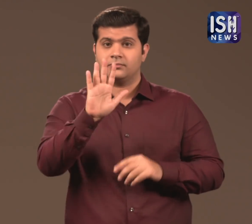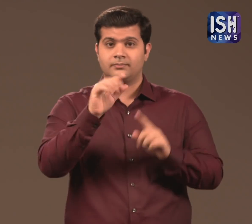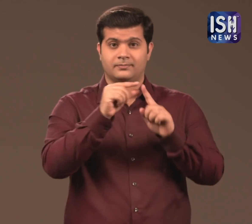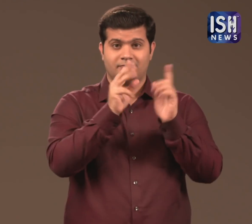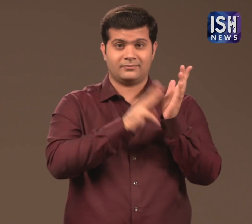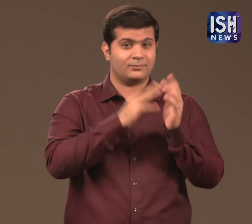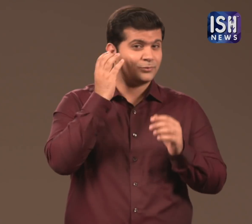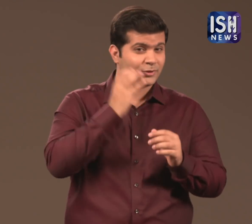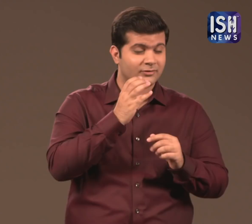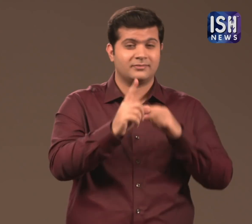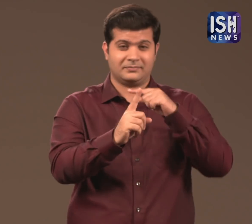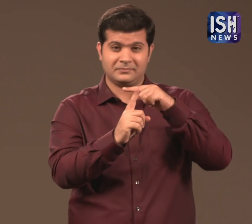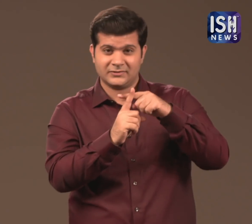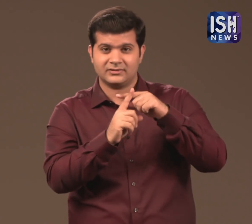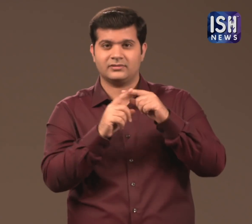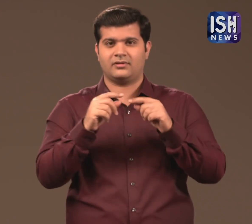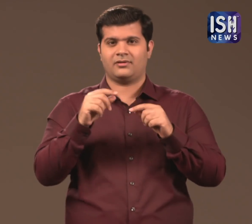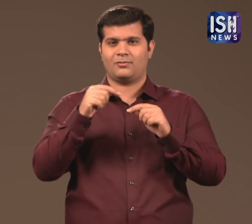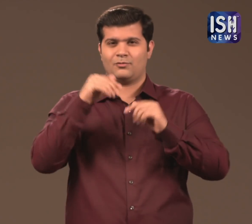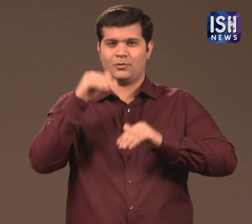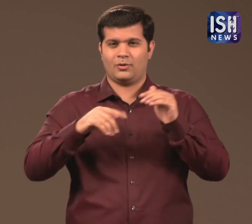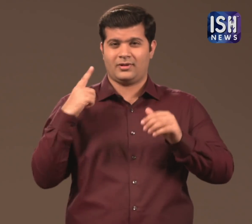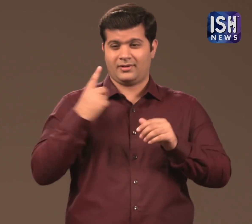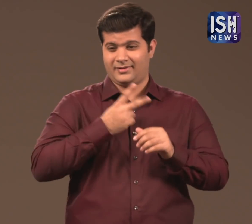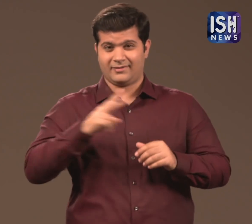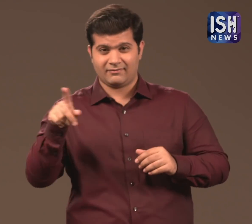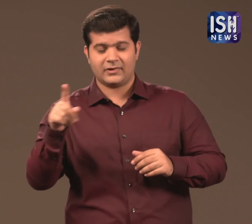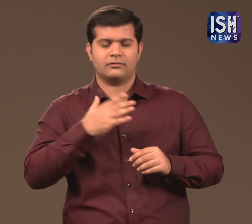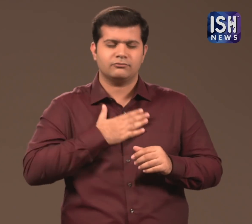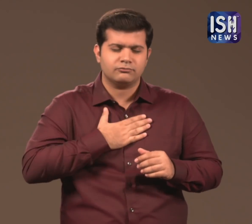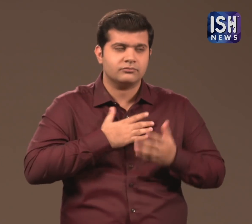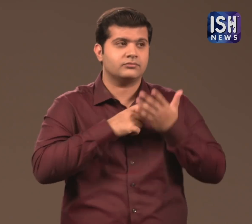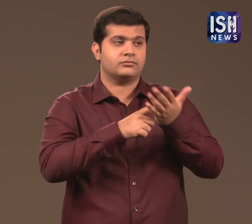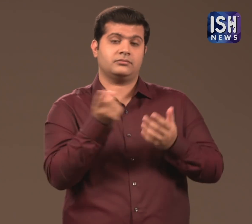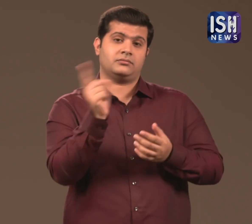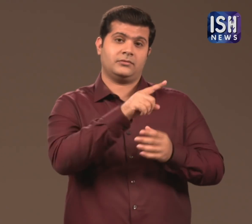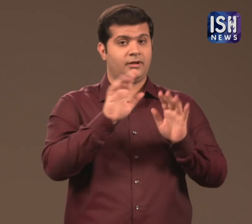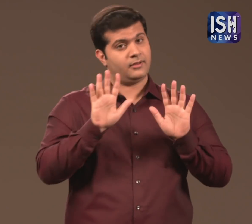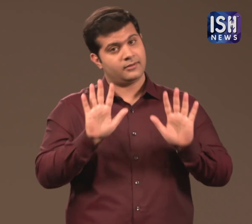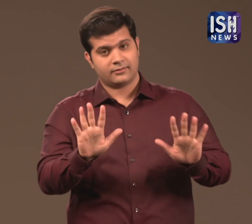PM Narendra Modi, and many political leaders paid tribute to Ambedkar.